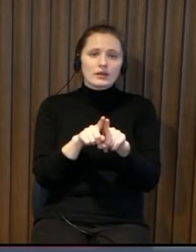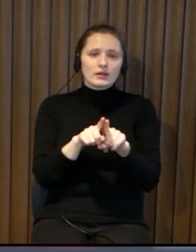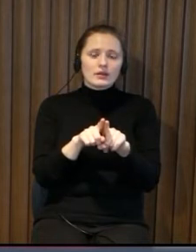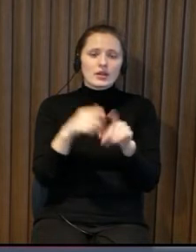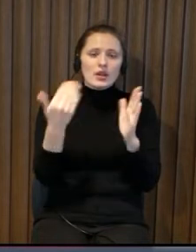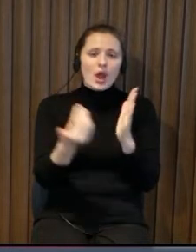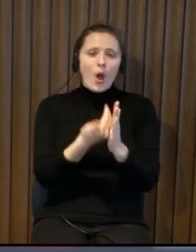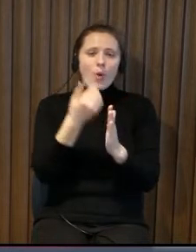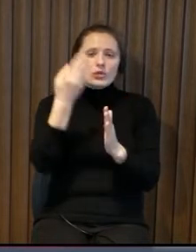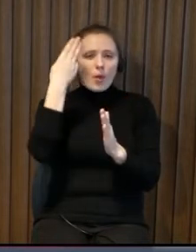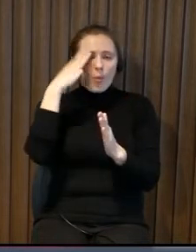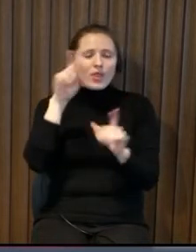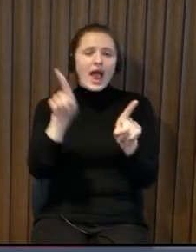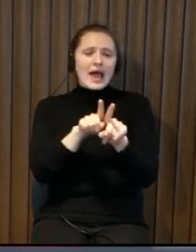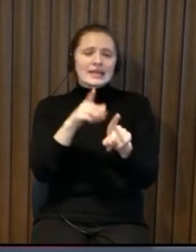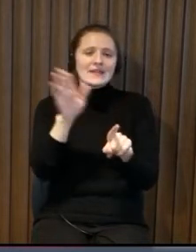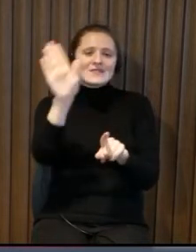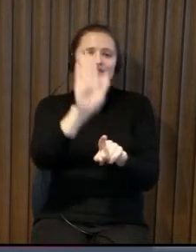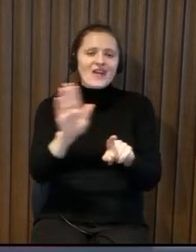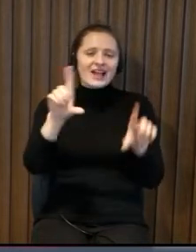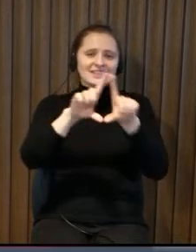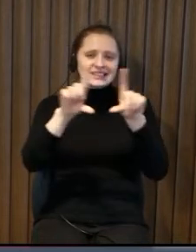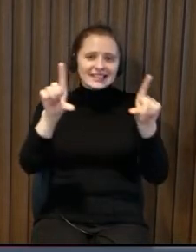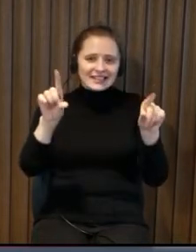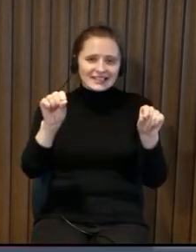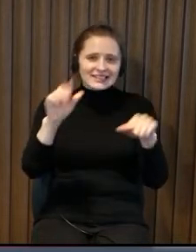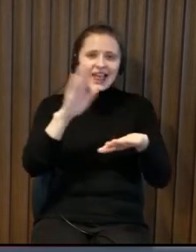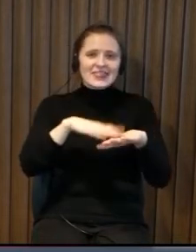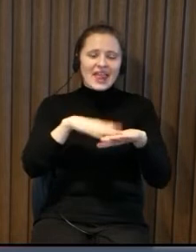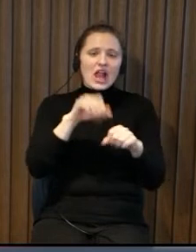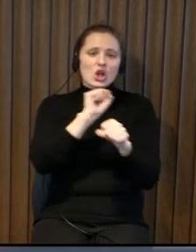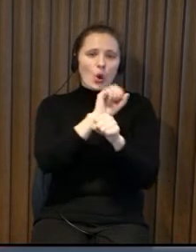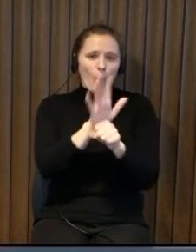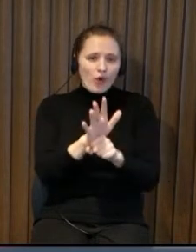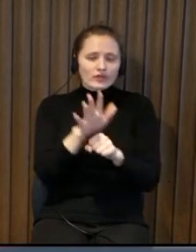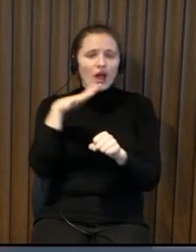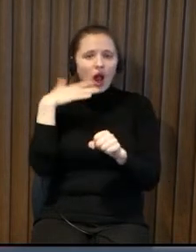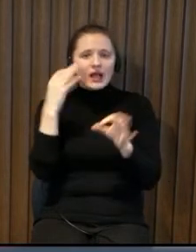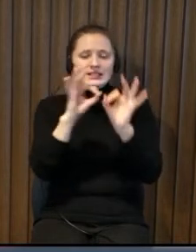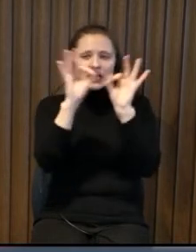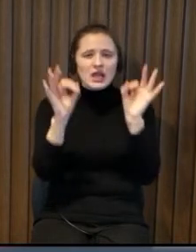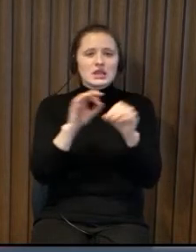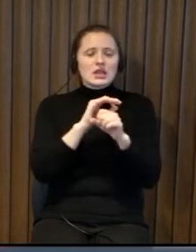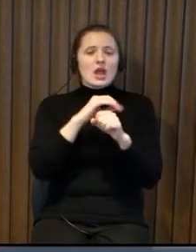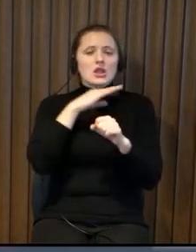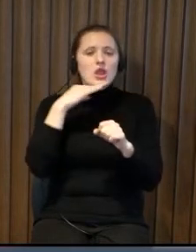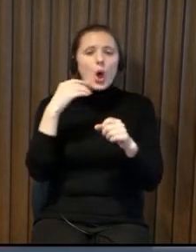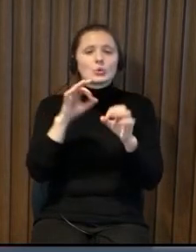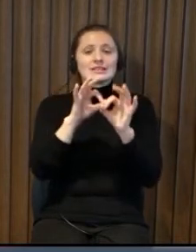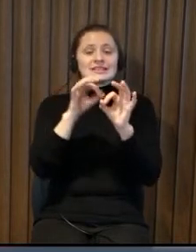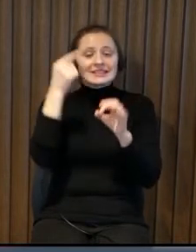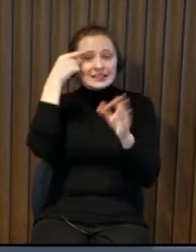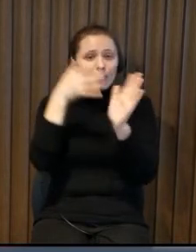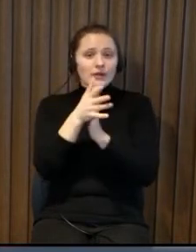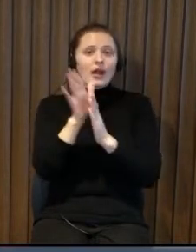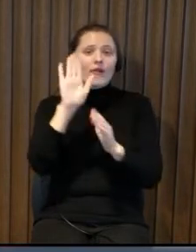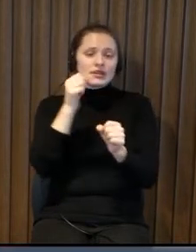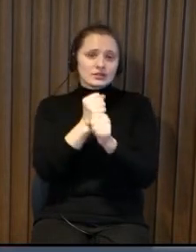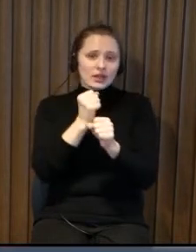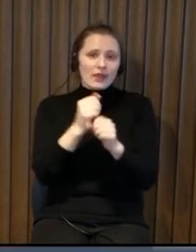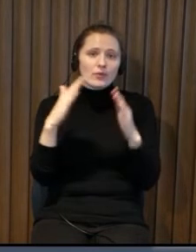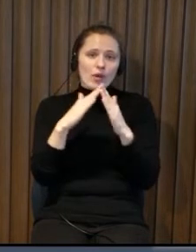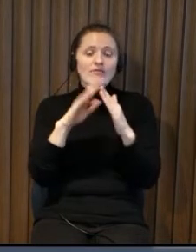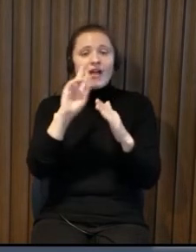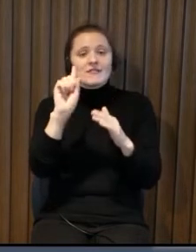refer also to the all the rest things related to accessibility also now when the pandemic started